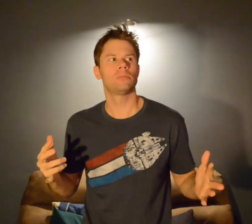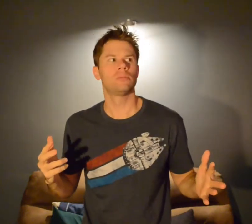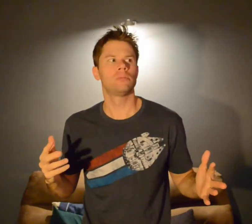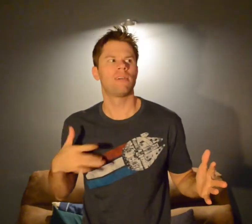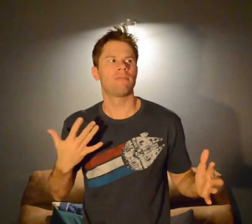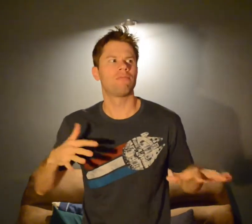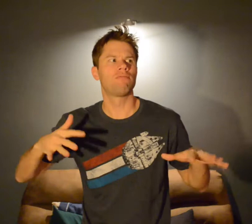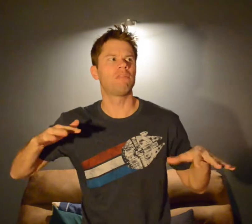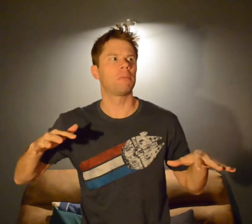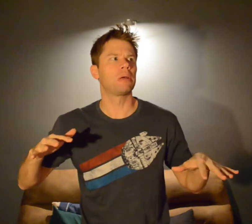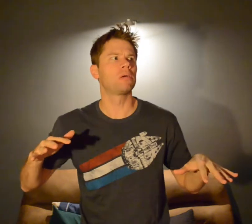I FEEL VIBRATE.